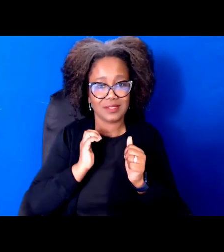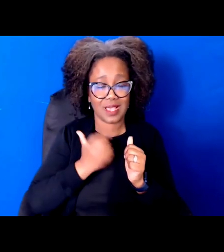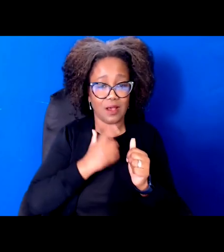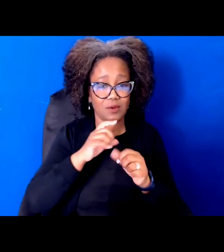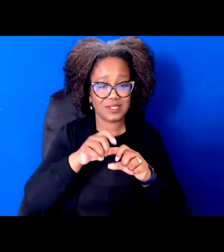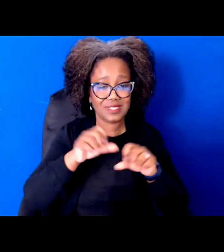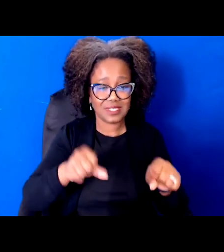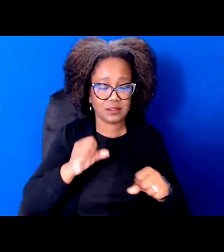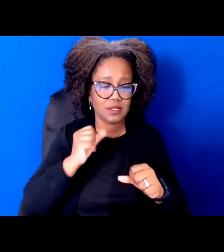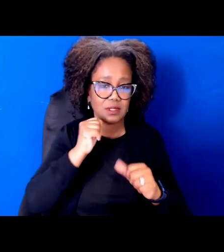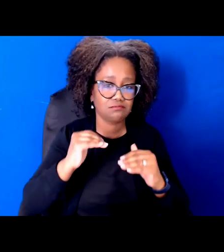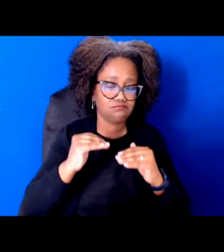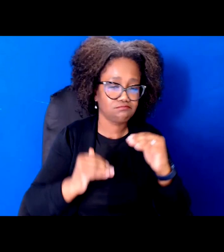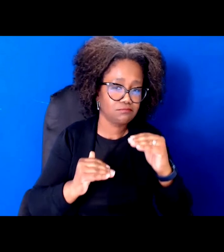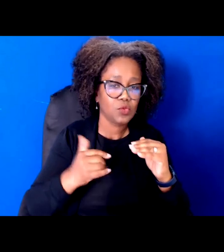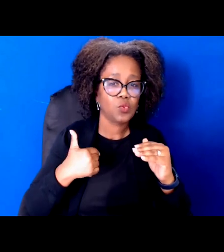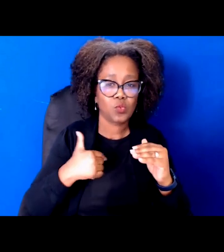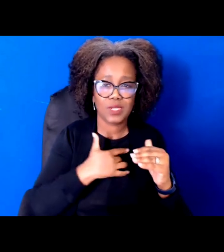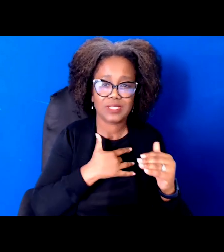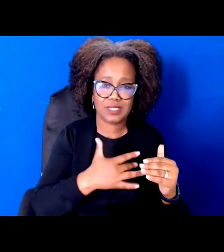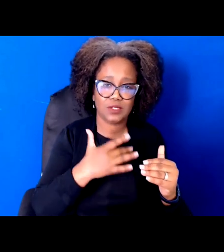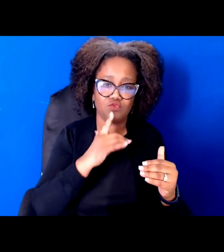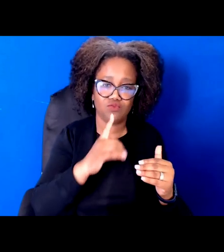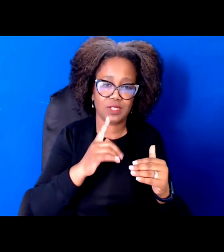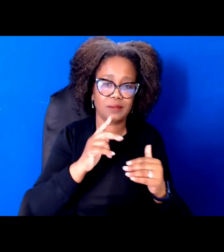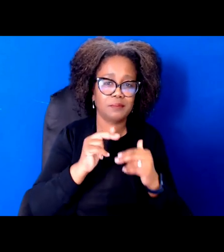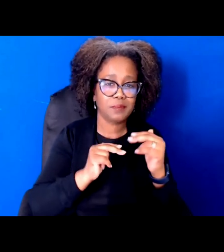We build grassroots community power, electoral power, governing power so that our issues